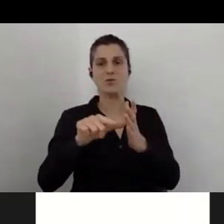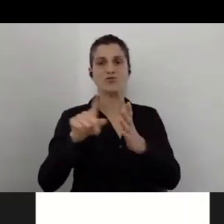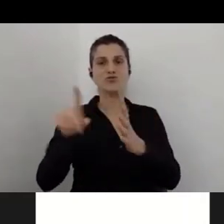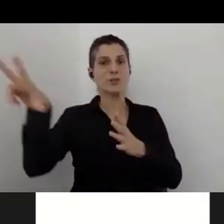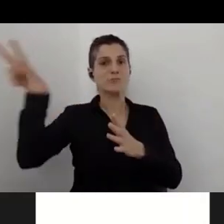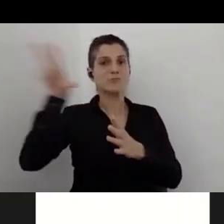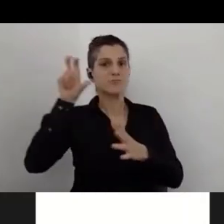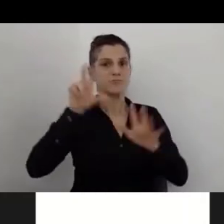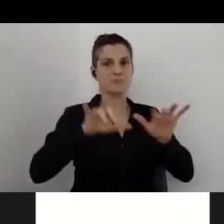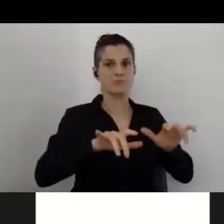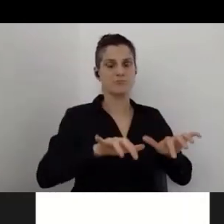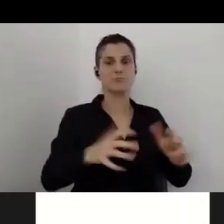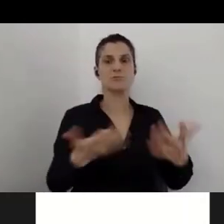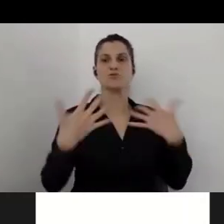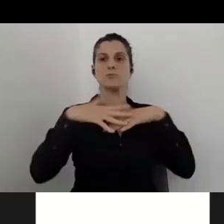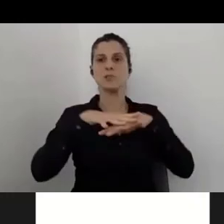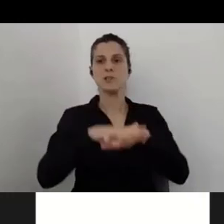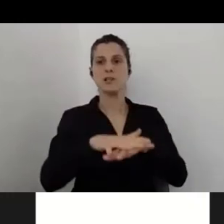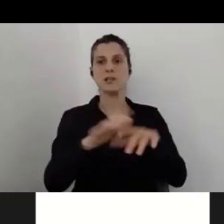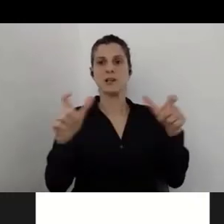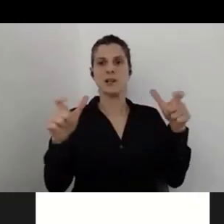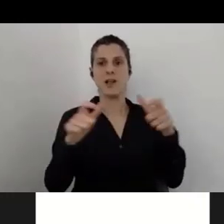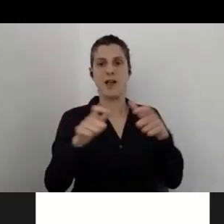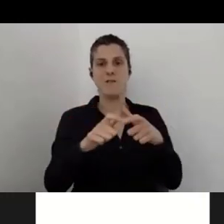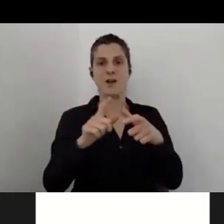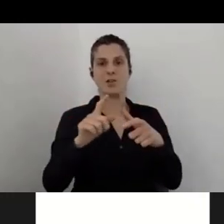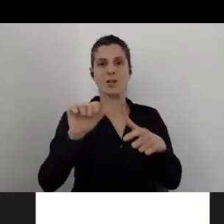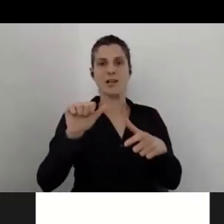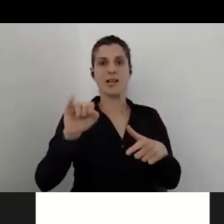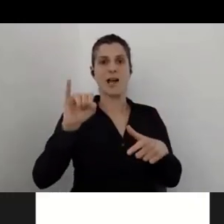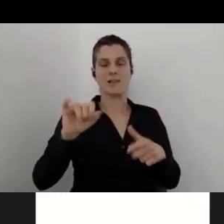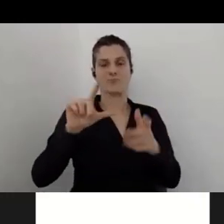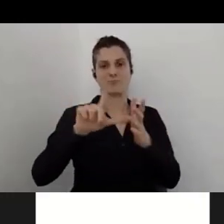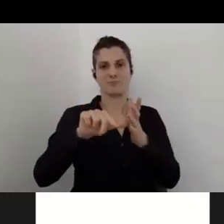combination of AI technology with a large team of human transcribers to